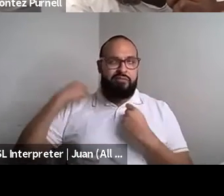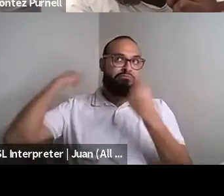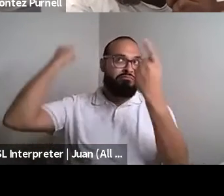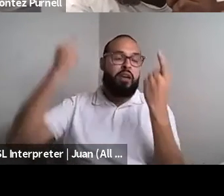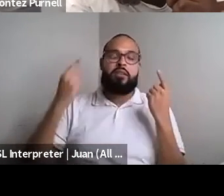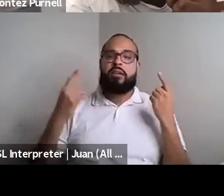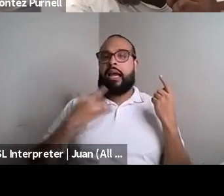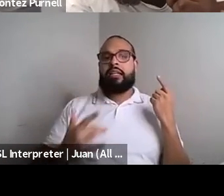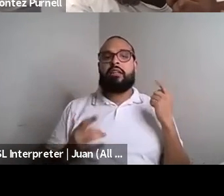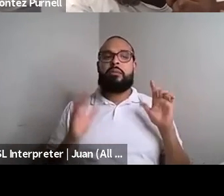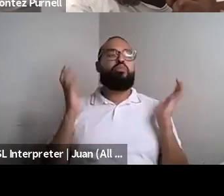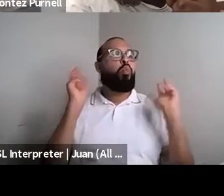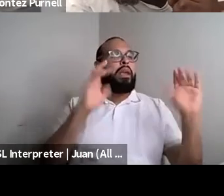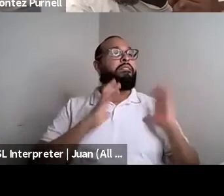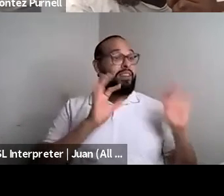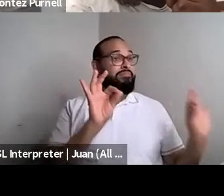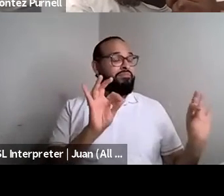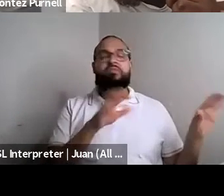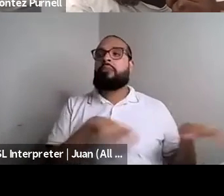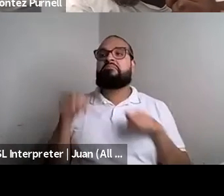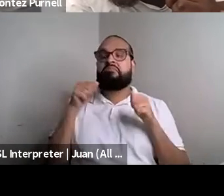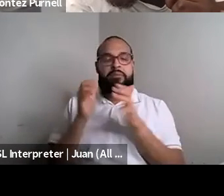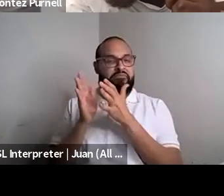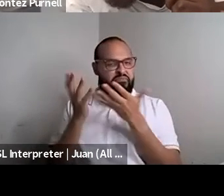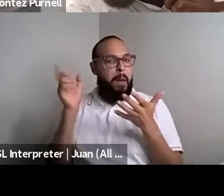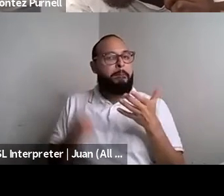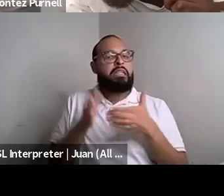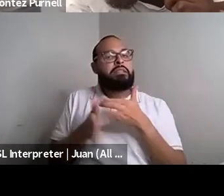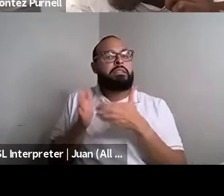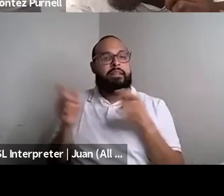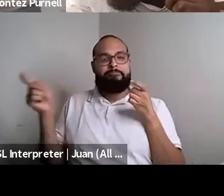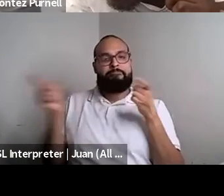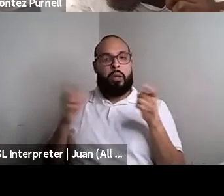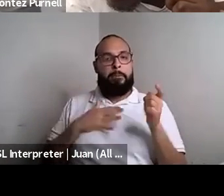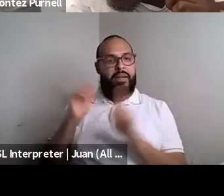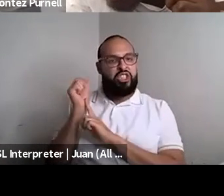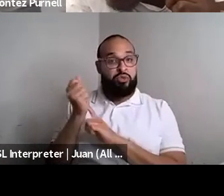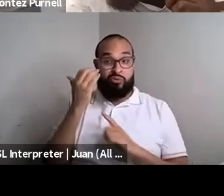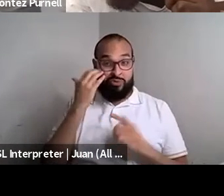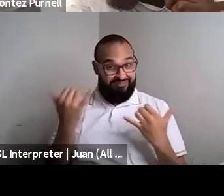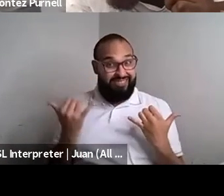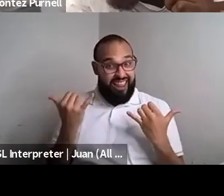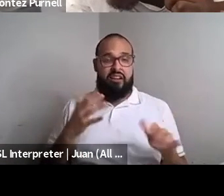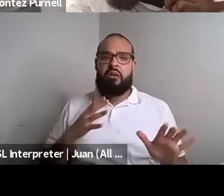Nahshon Anderson: Handle my business and I mean handle my business because even at this point I do with people and they take their own good time.